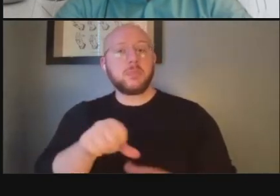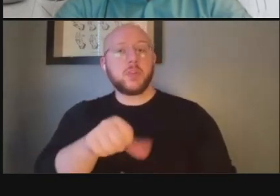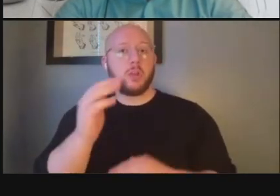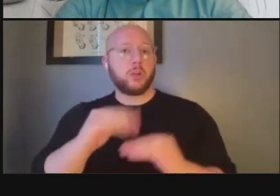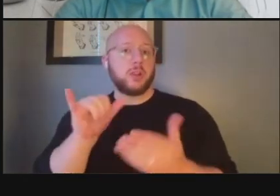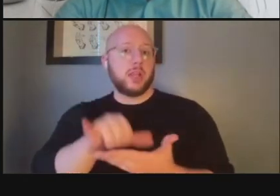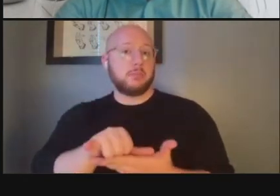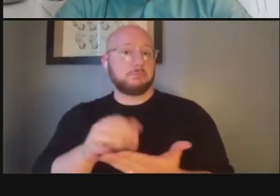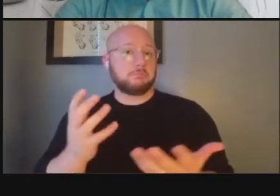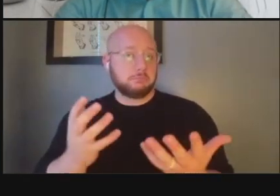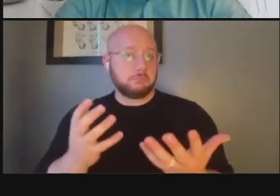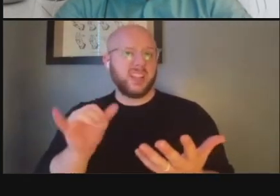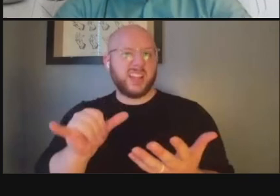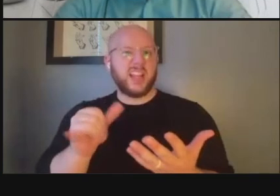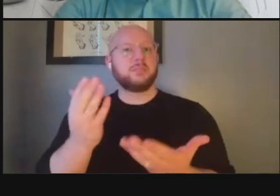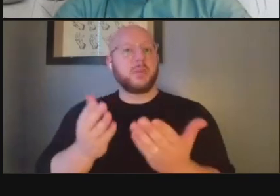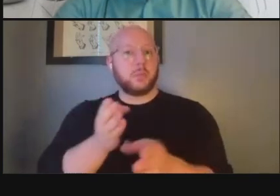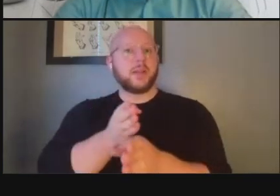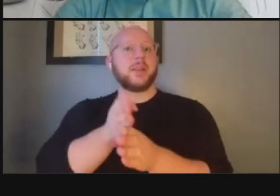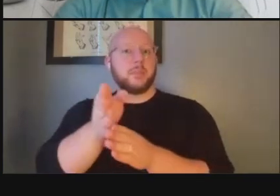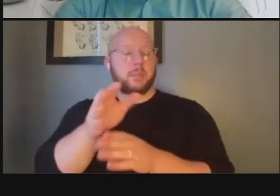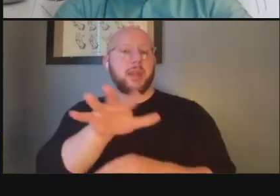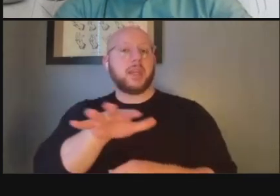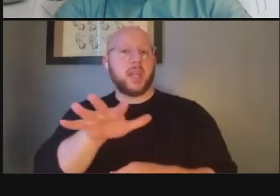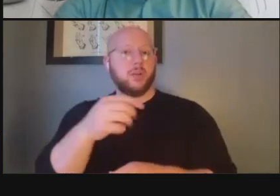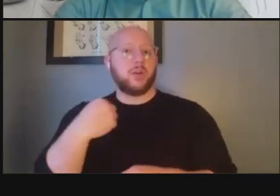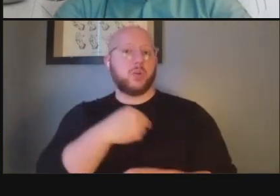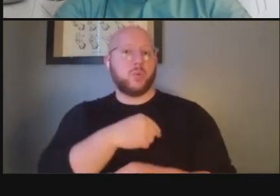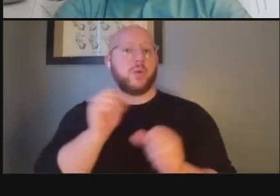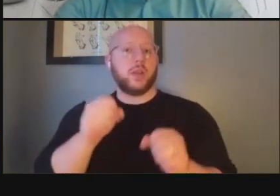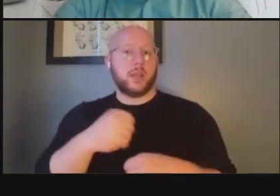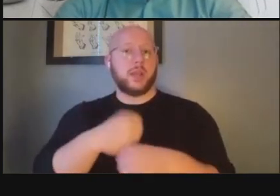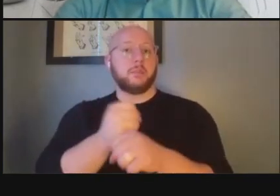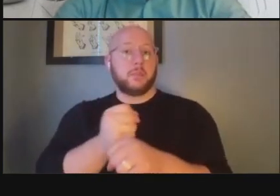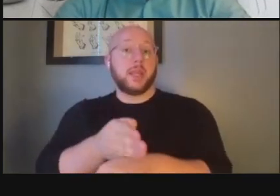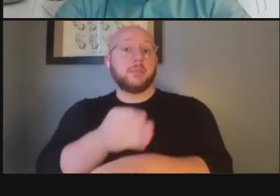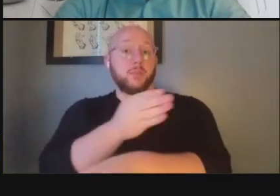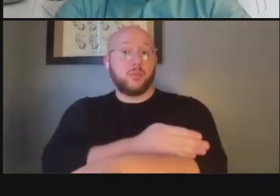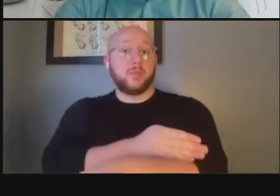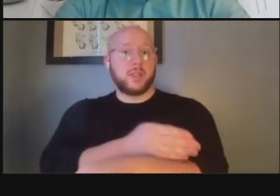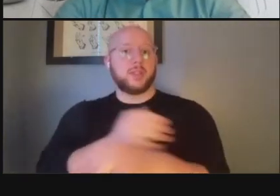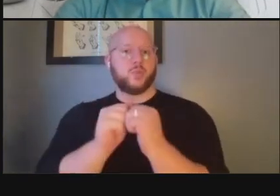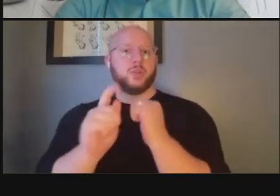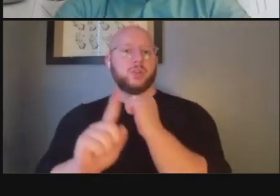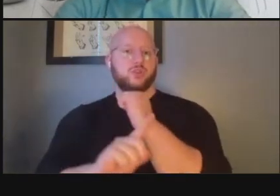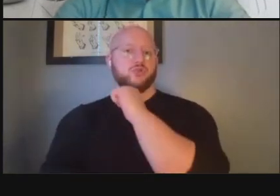that's probably the main area where we'd be able to make improvements to the corridor